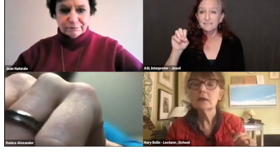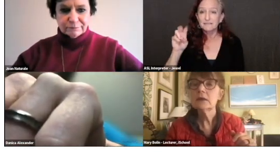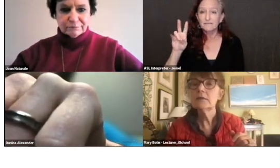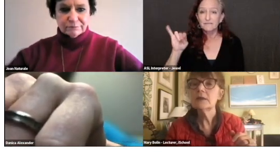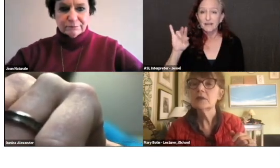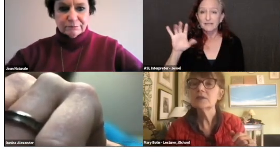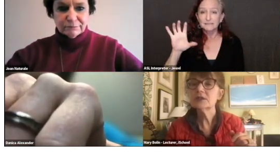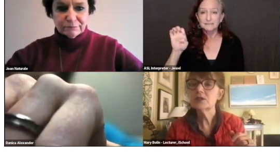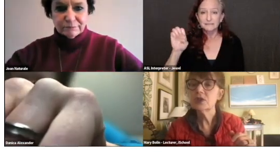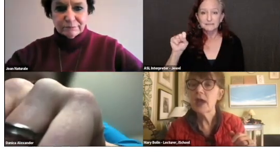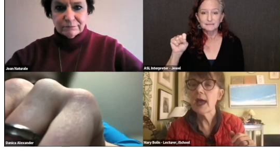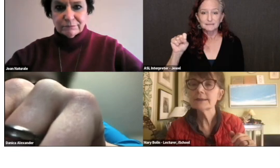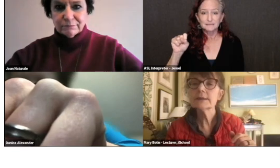Maybe it was in the chat.